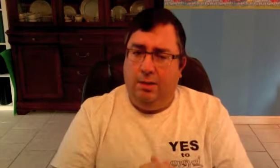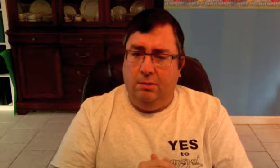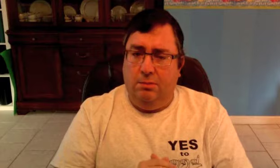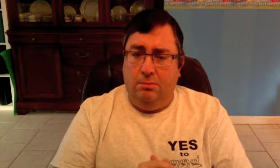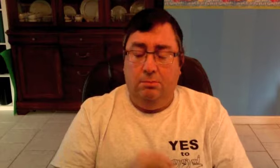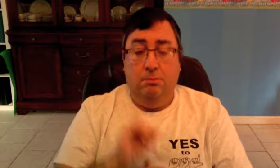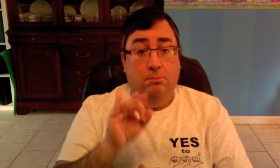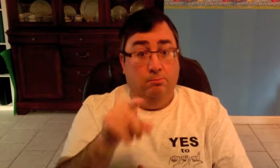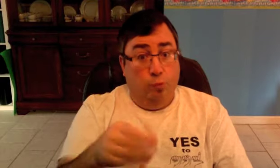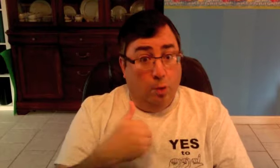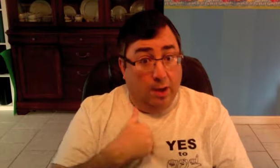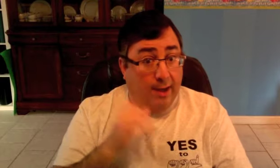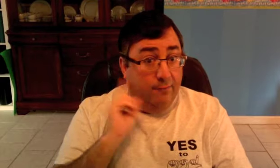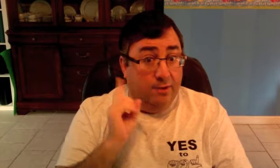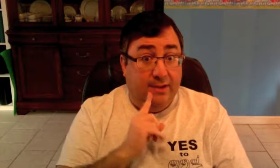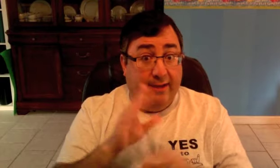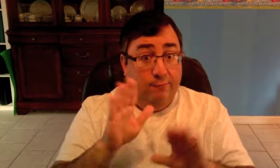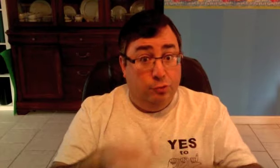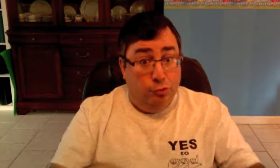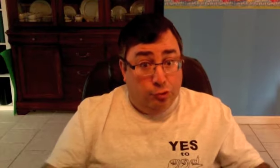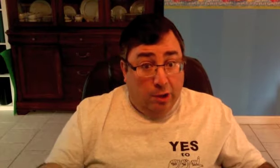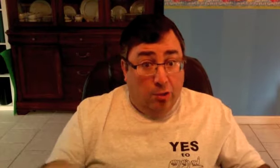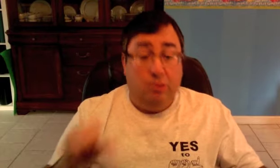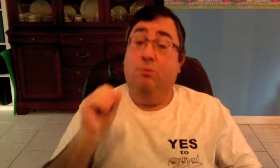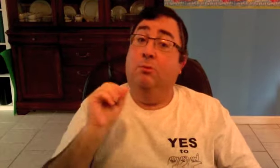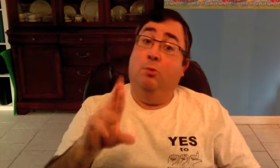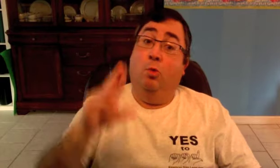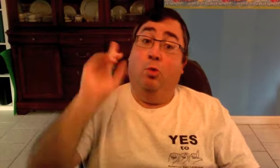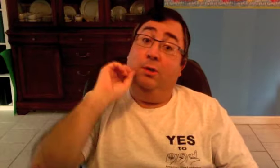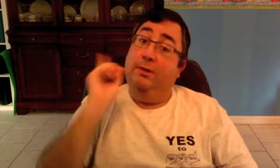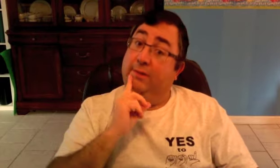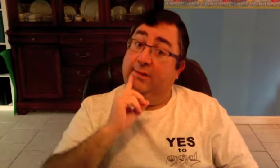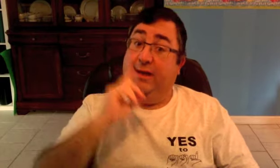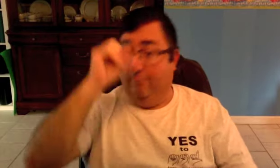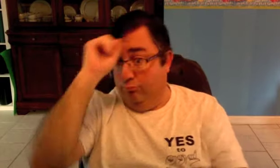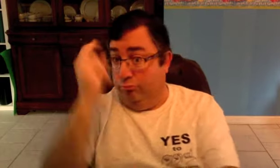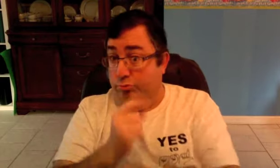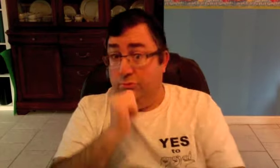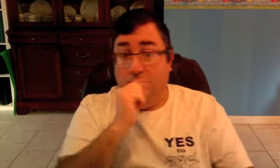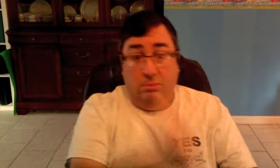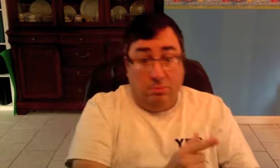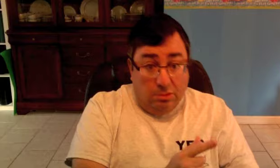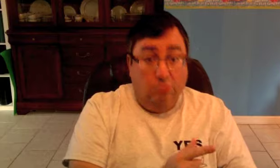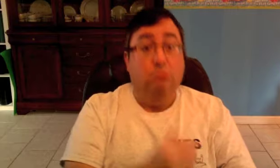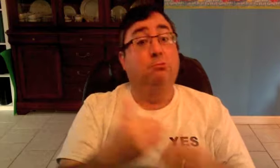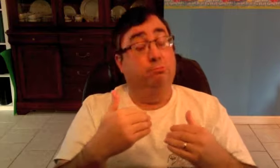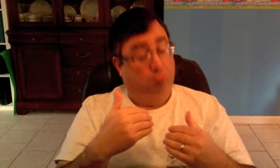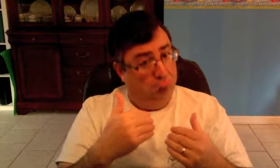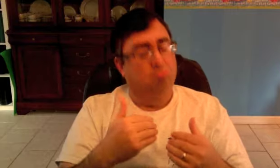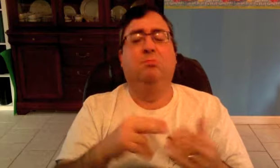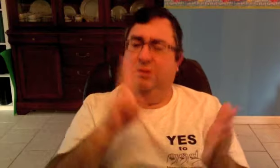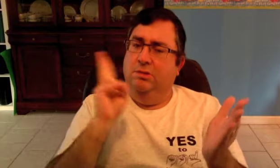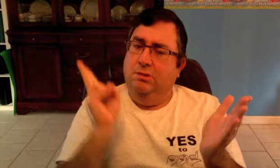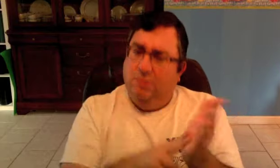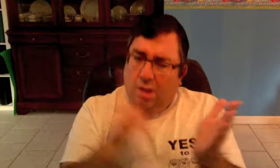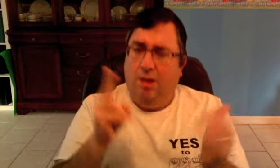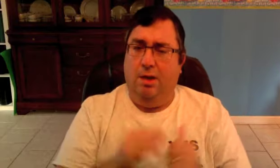If you have a Deaf child, or Deaf siblings, sign it!